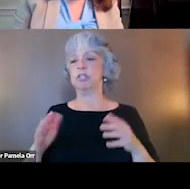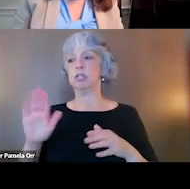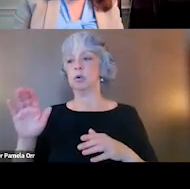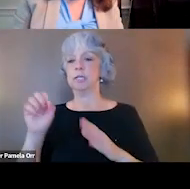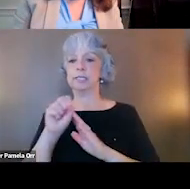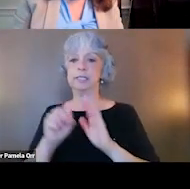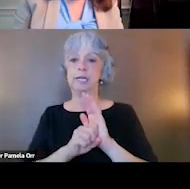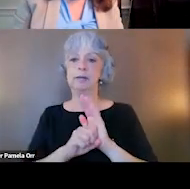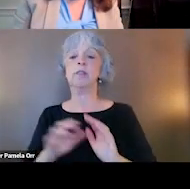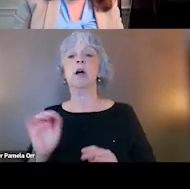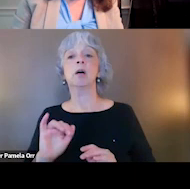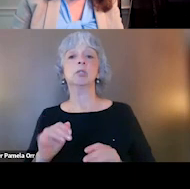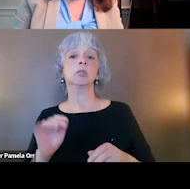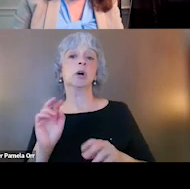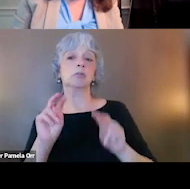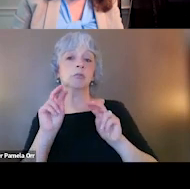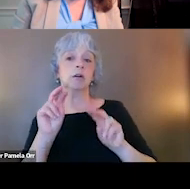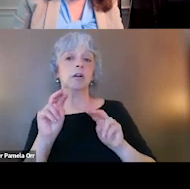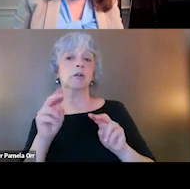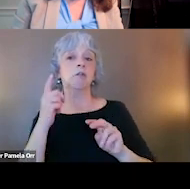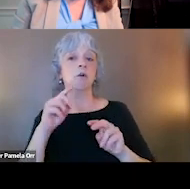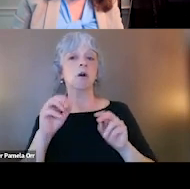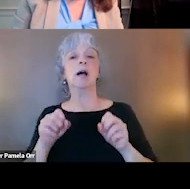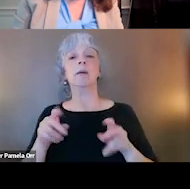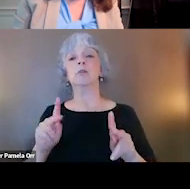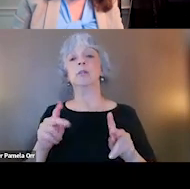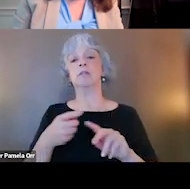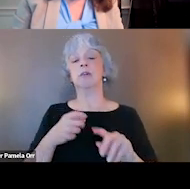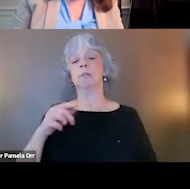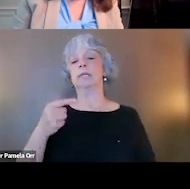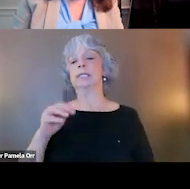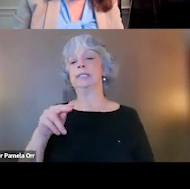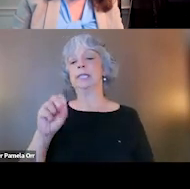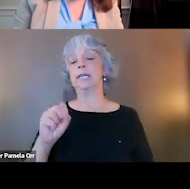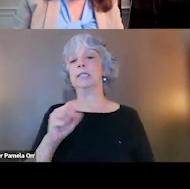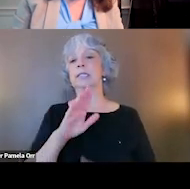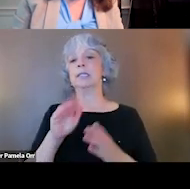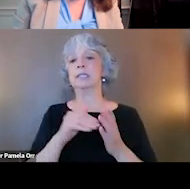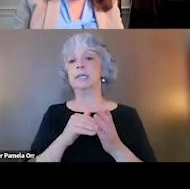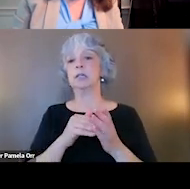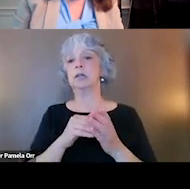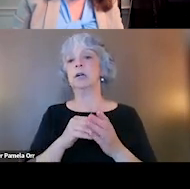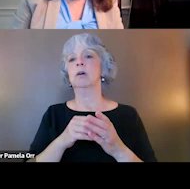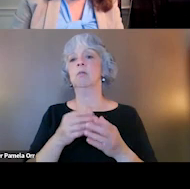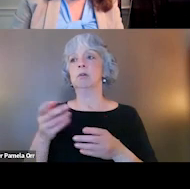also watch out for an opportunity from the GAINS Center. We will be soliciting for communities that would like